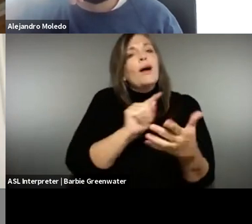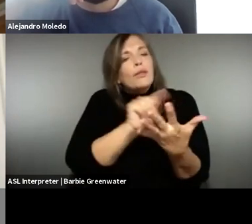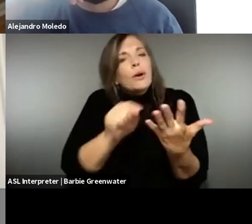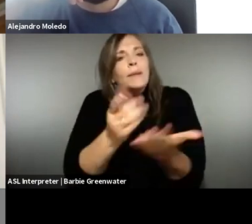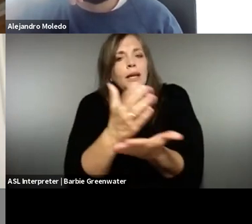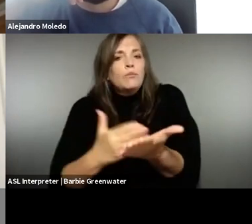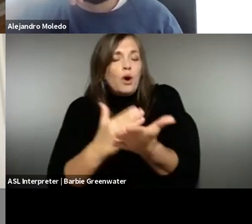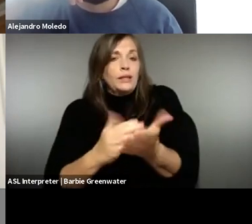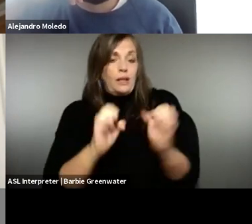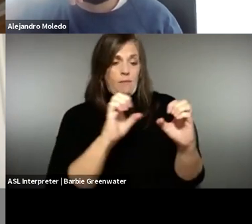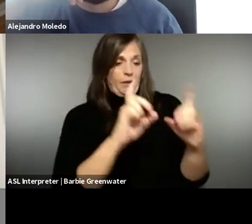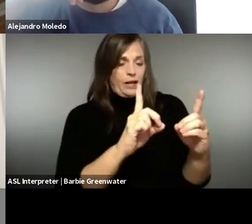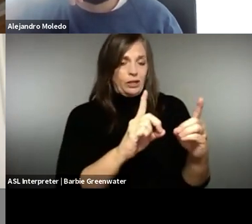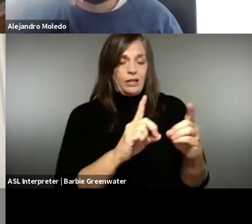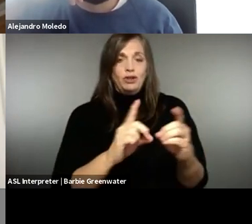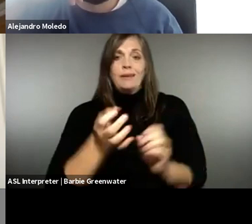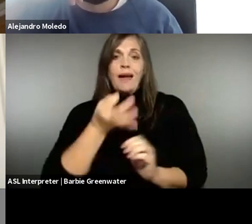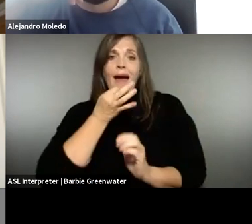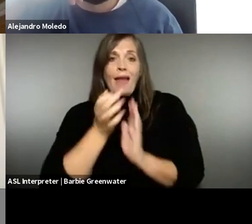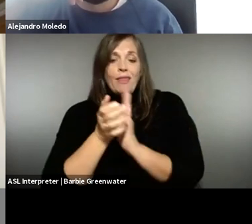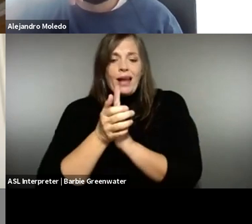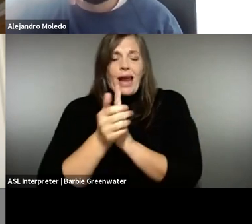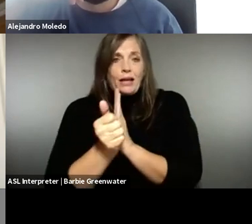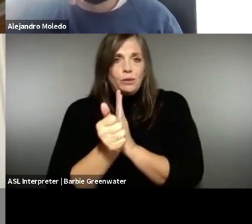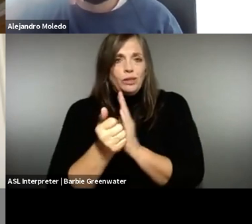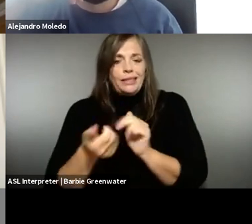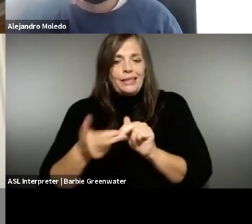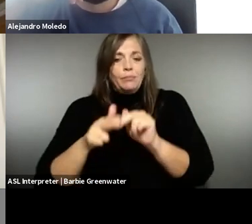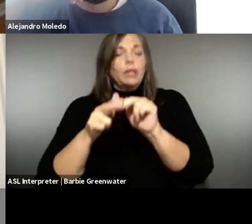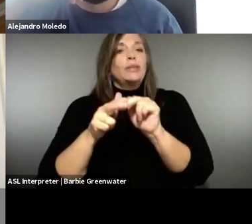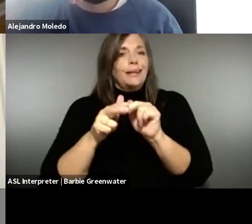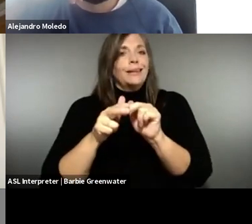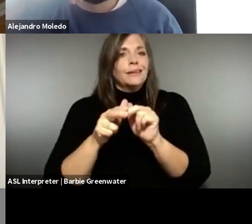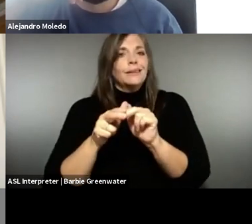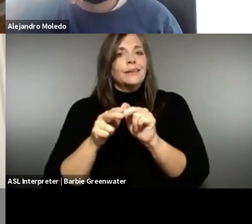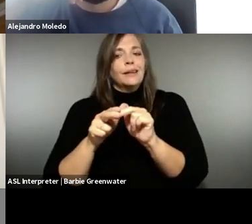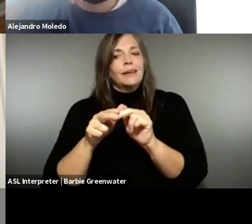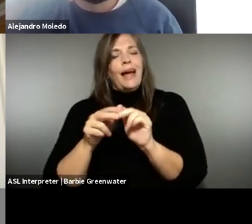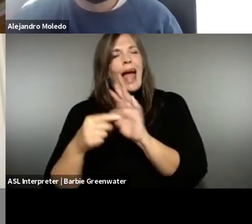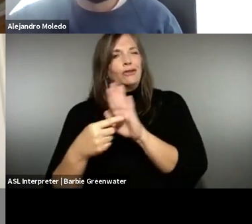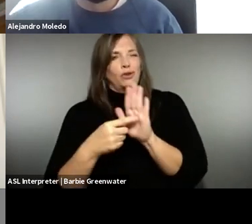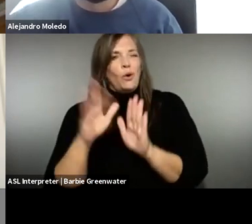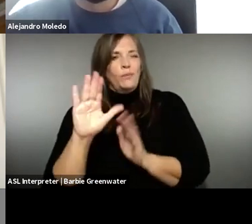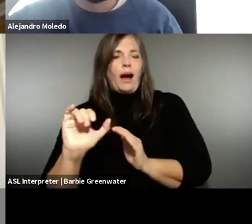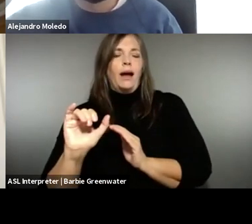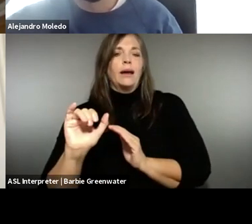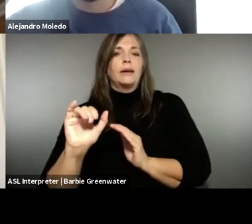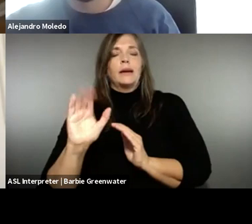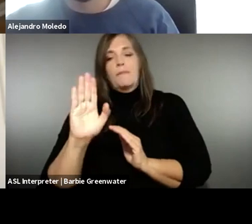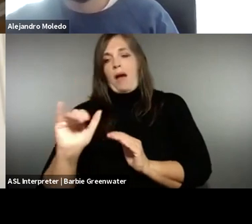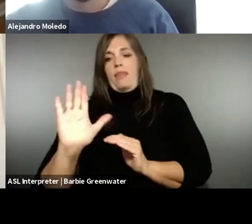awareness. So I think there is no silver bullet. It's many pieces . And definitely, I think dedication and expertise building